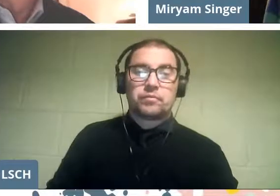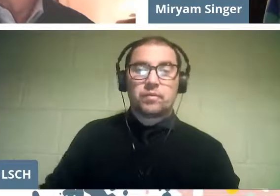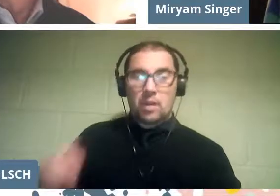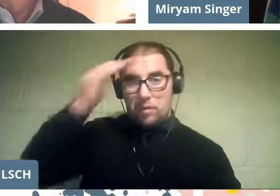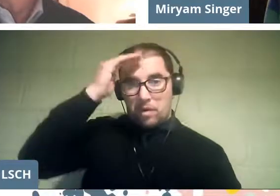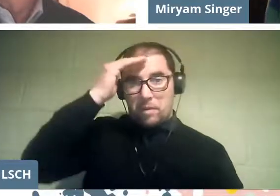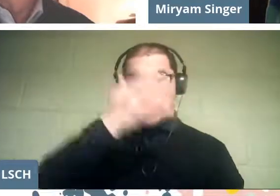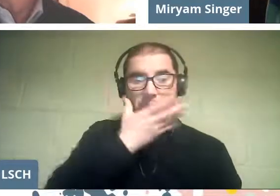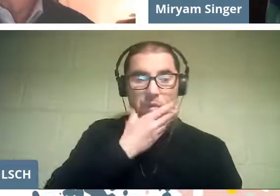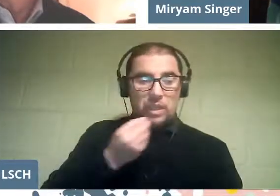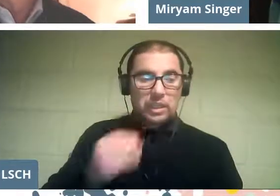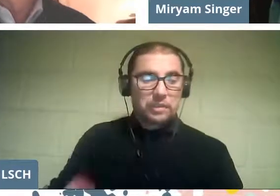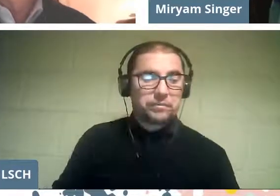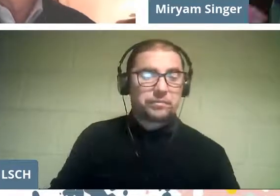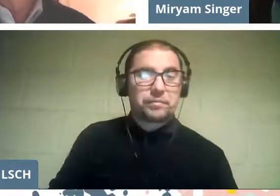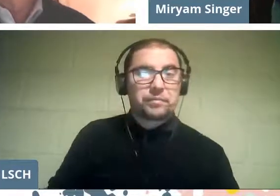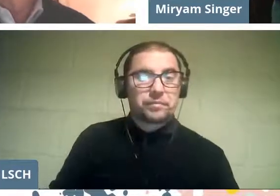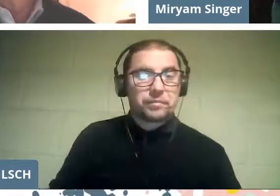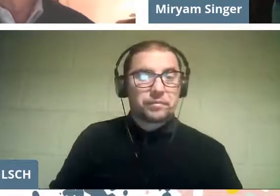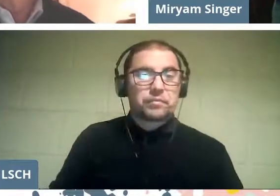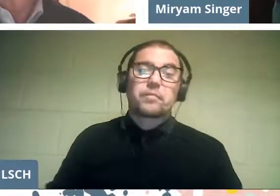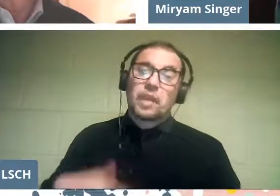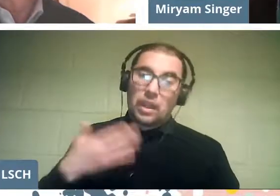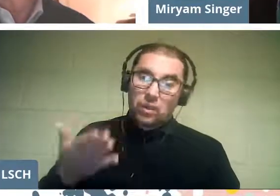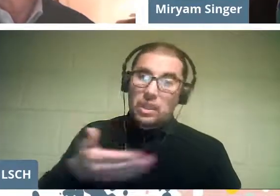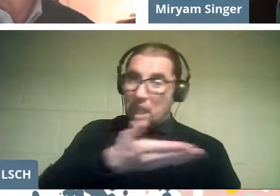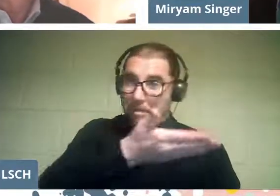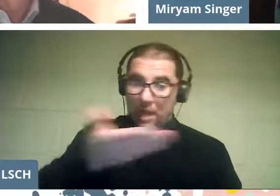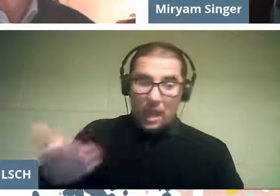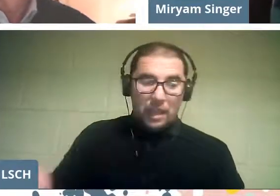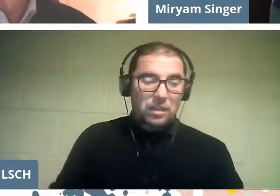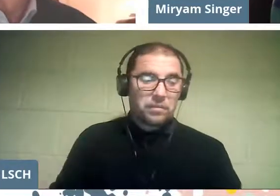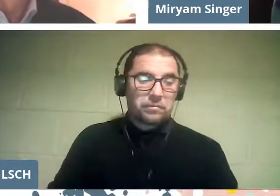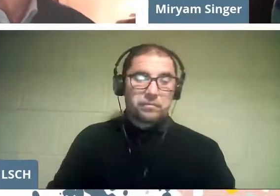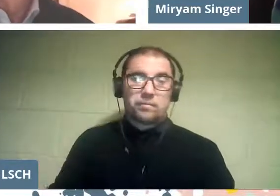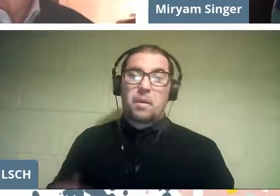and for them, for the kids, for the teachers,